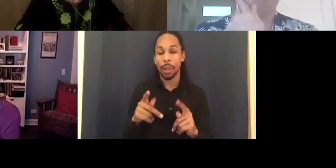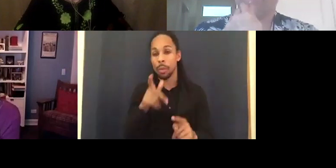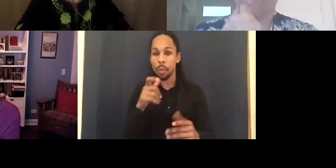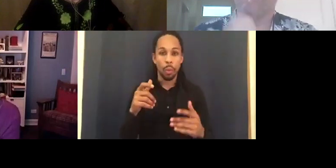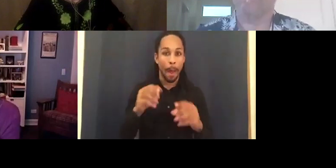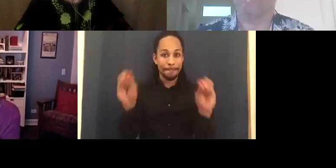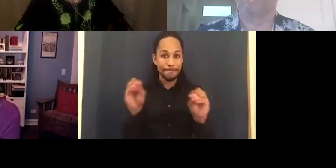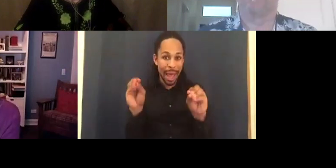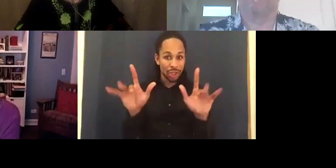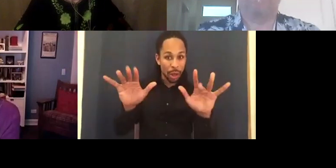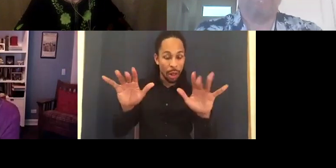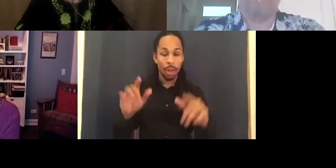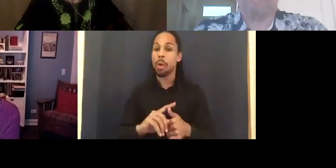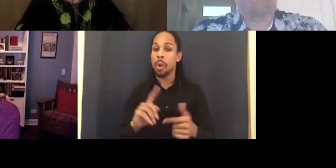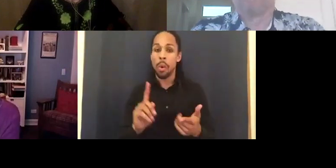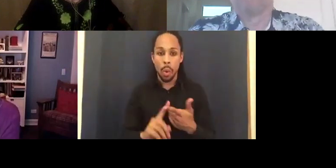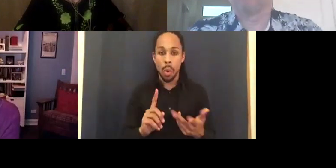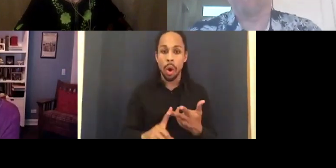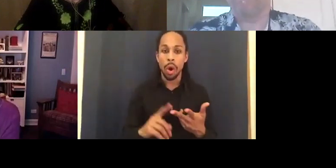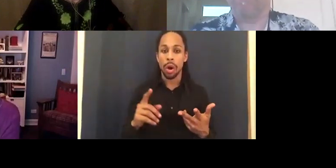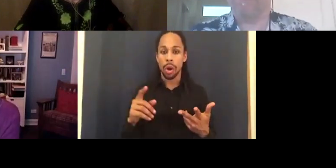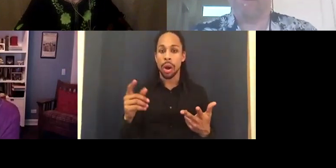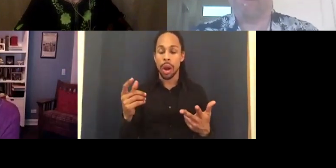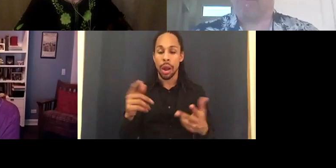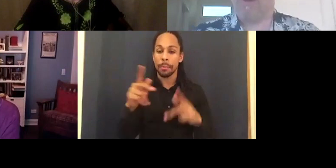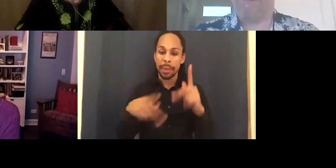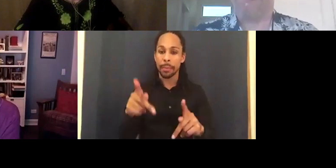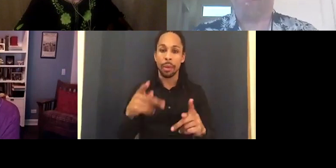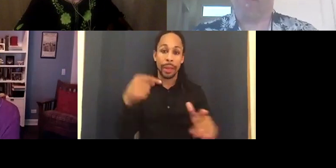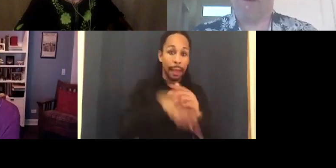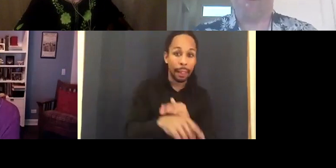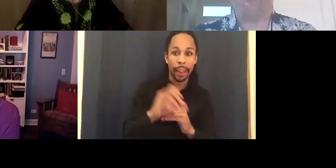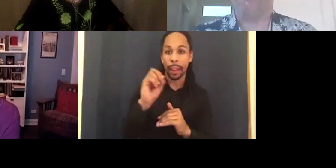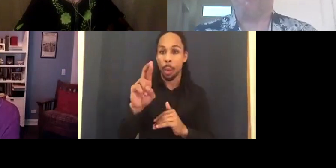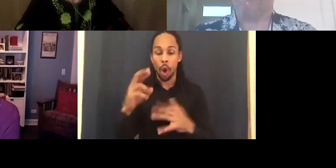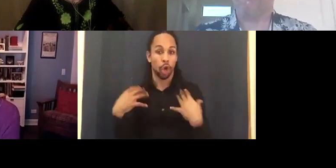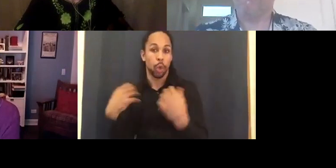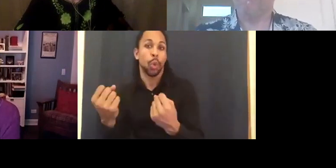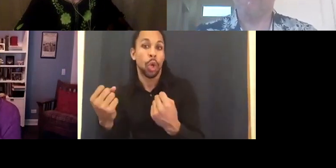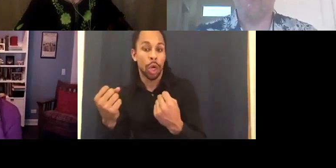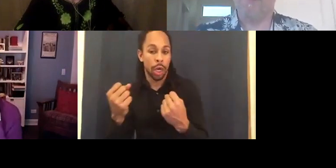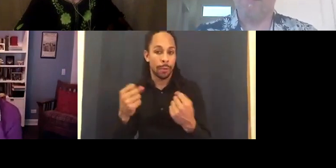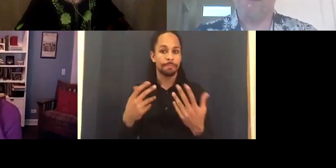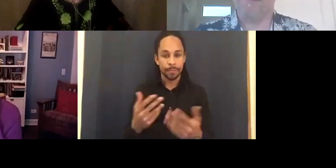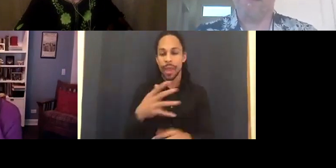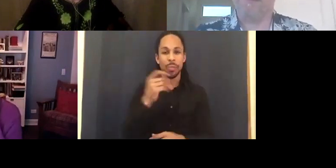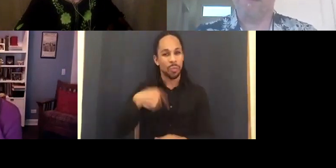We'd show these montages in audiences and she and Carrie, another writer/producer